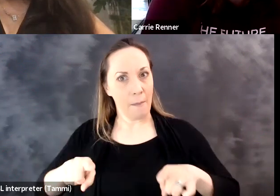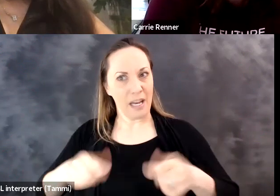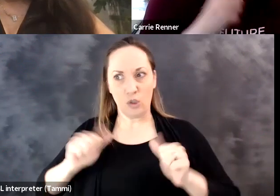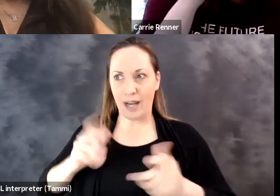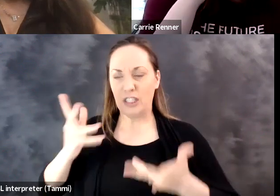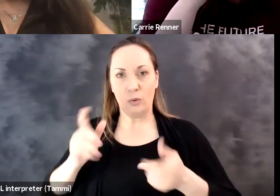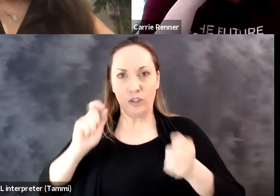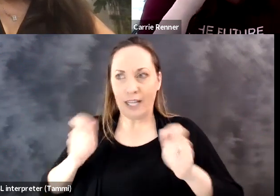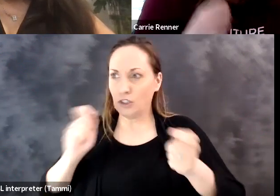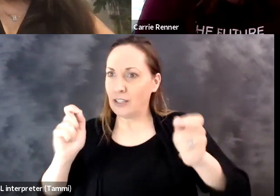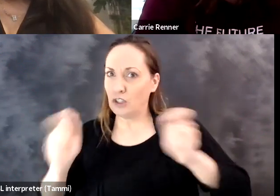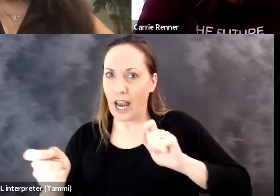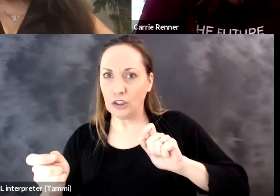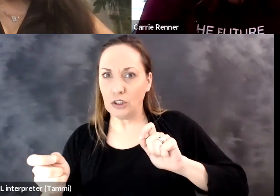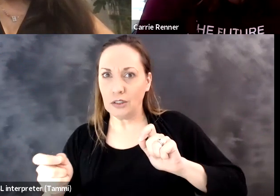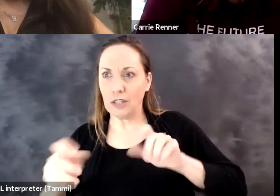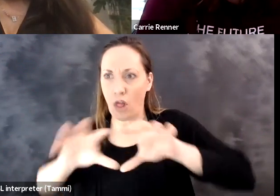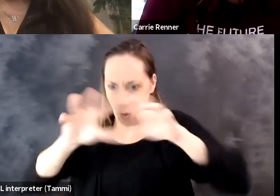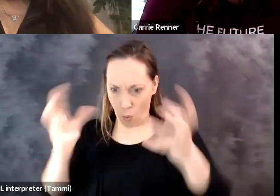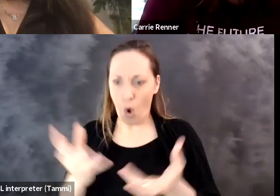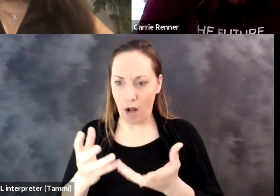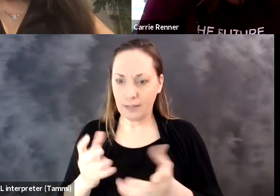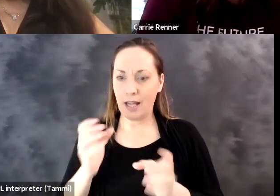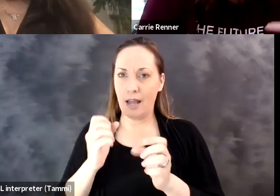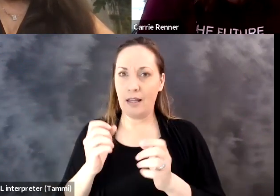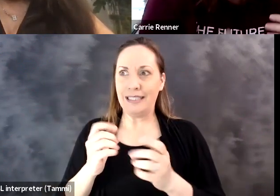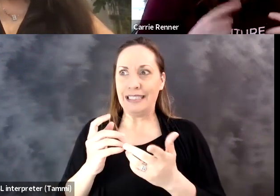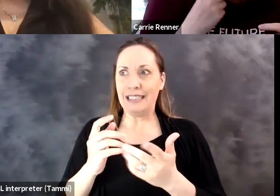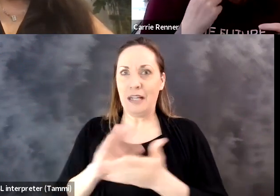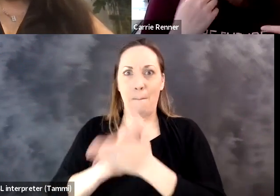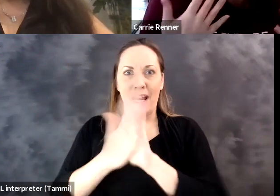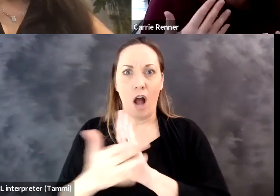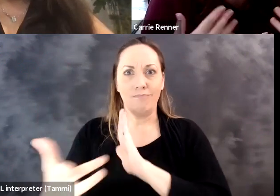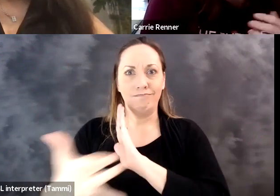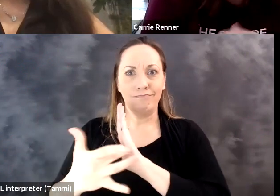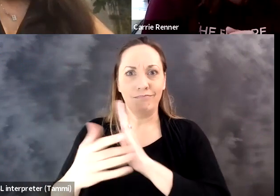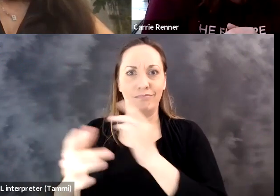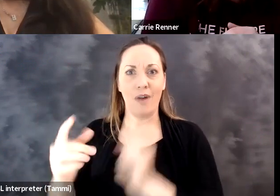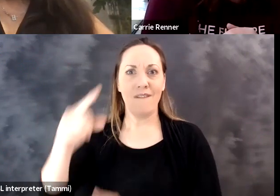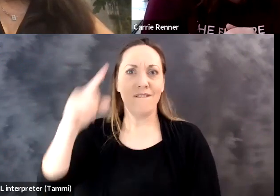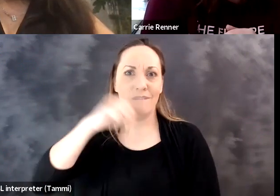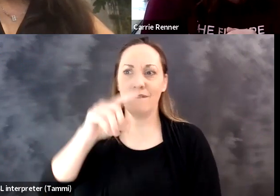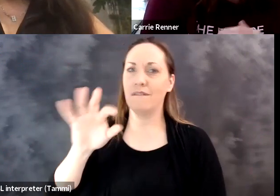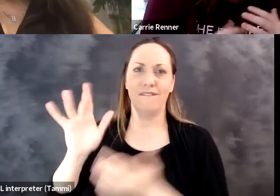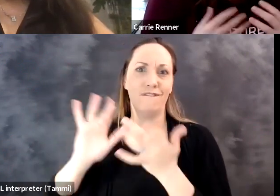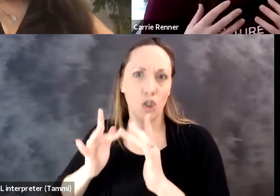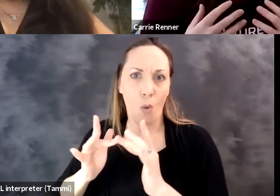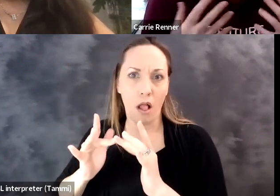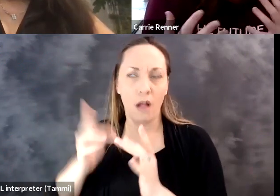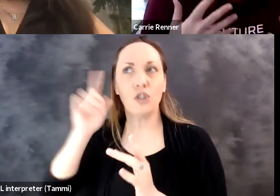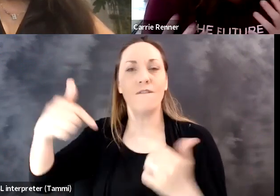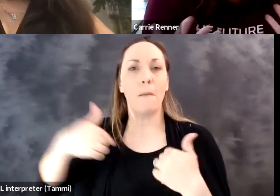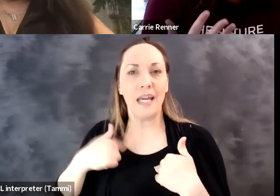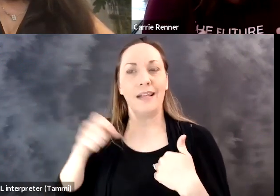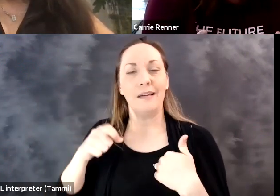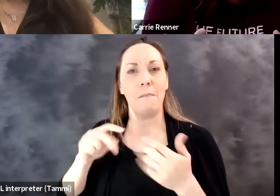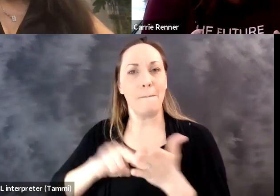bit of a curve.